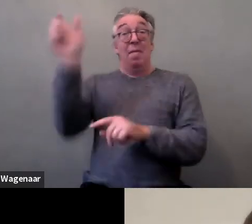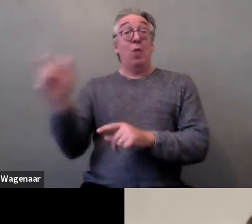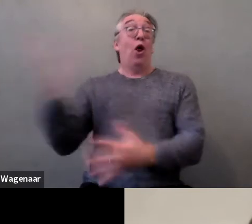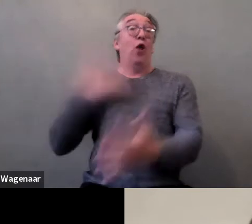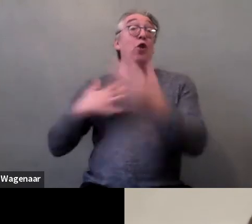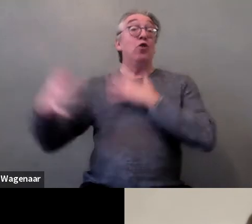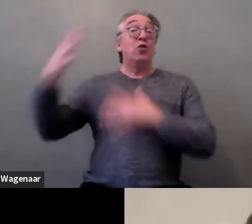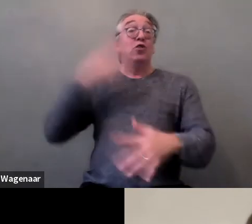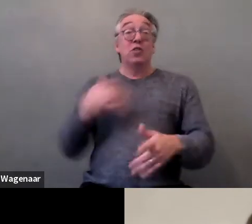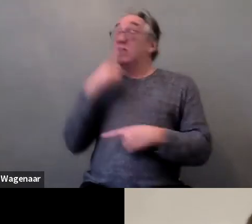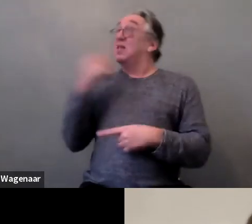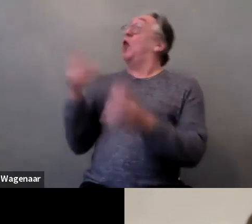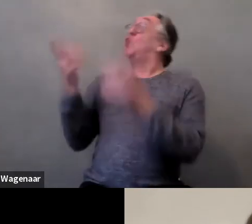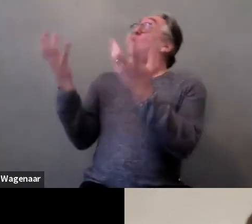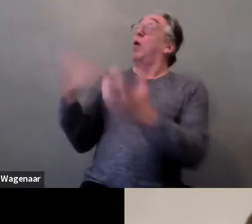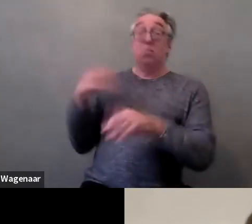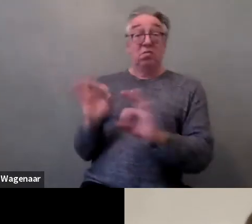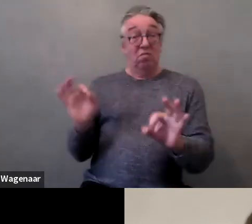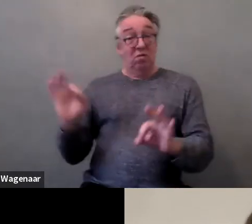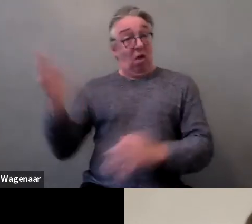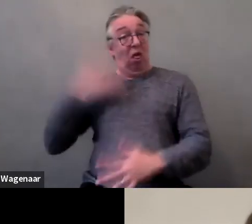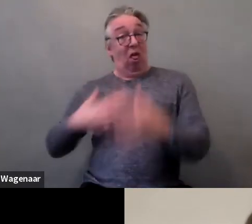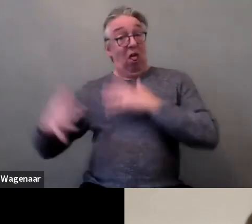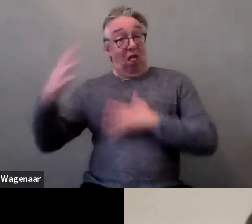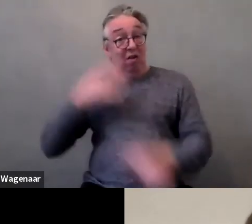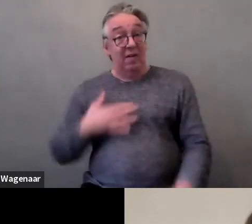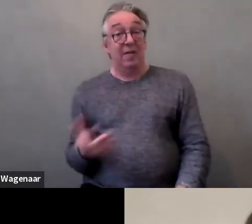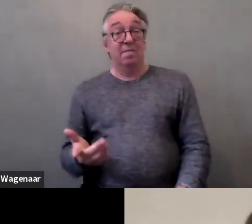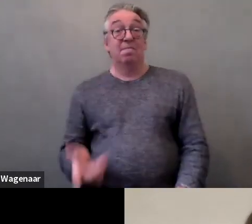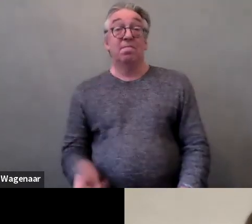We are treated as children.